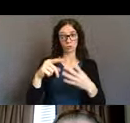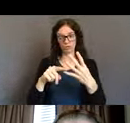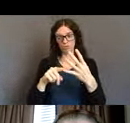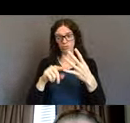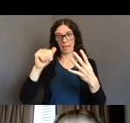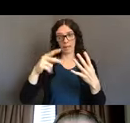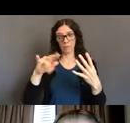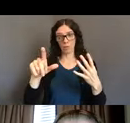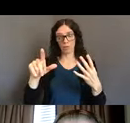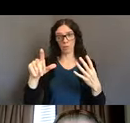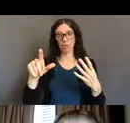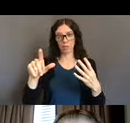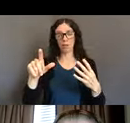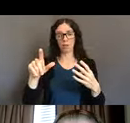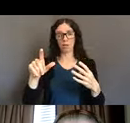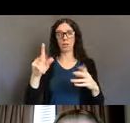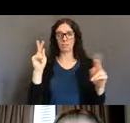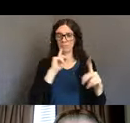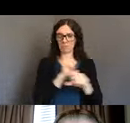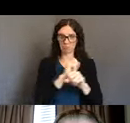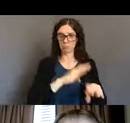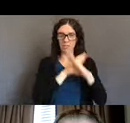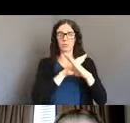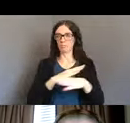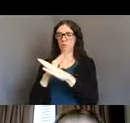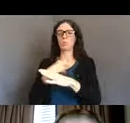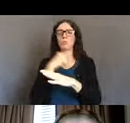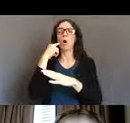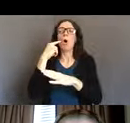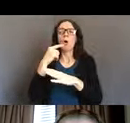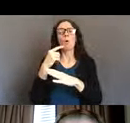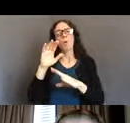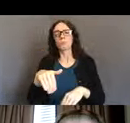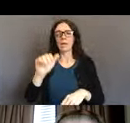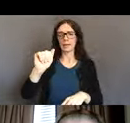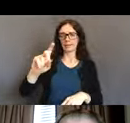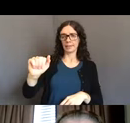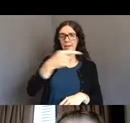but we quick, quickly realized that needed improving that we had a lot to learn,